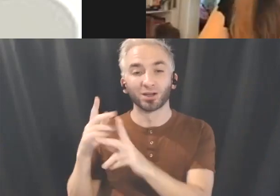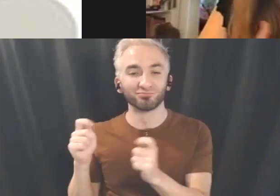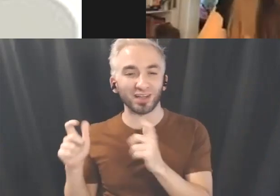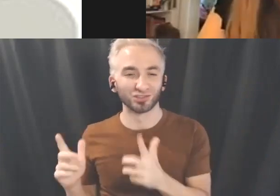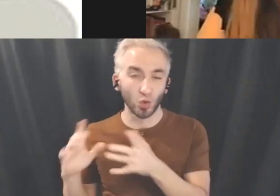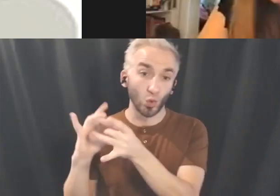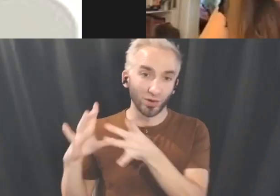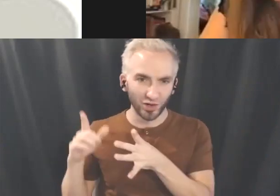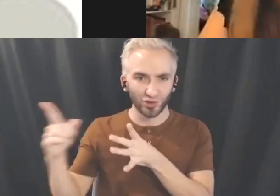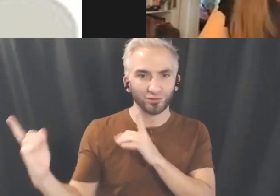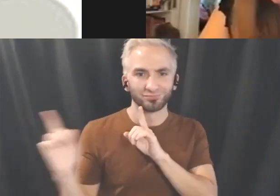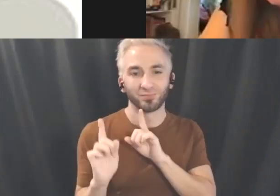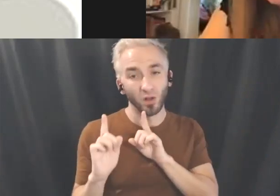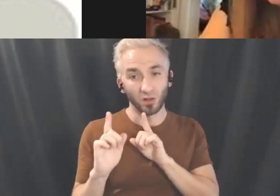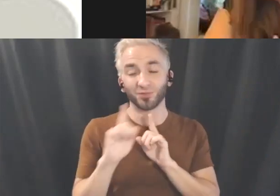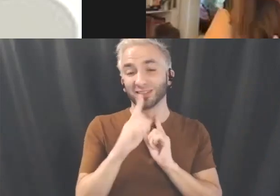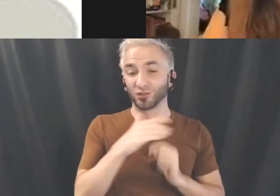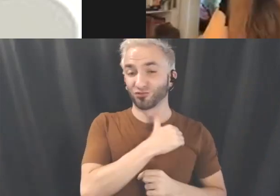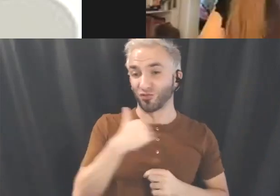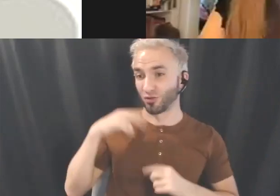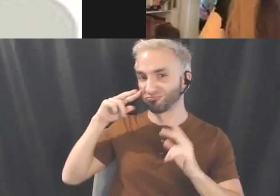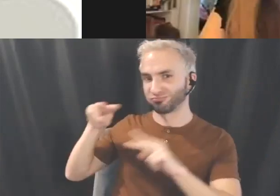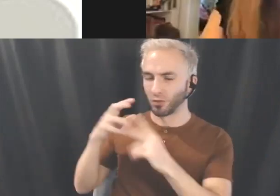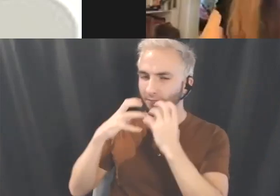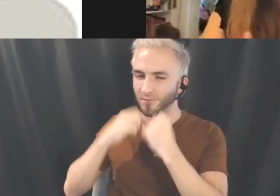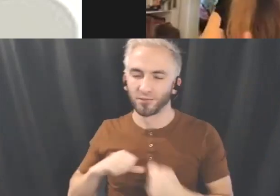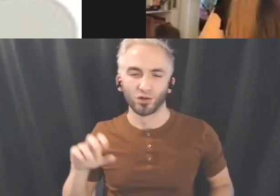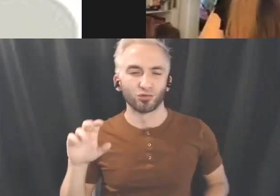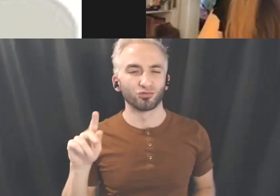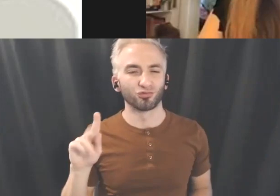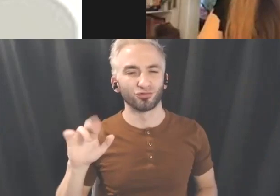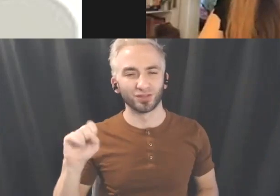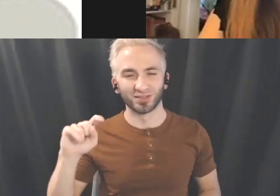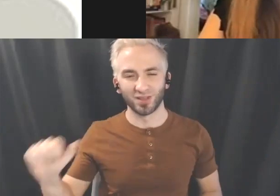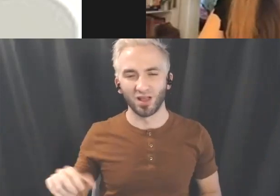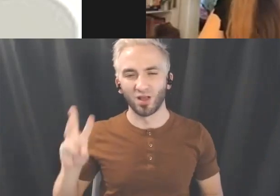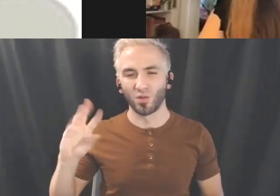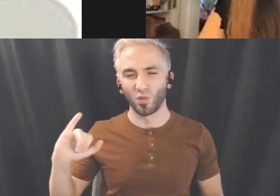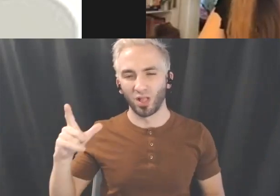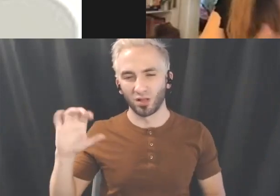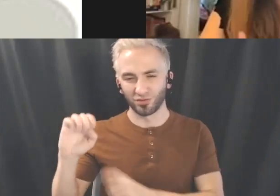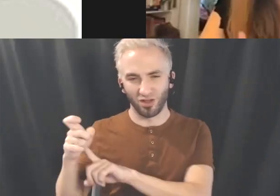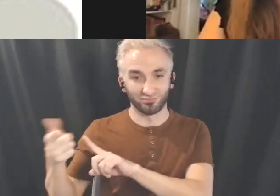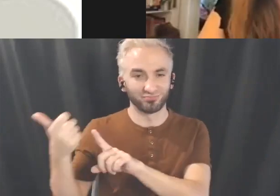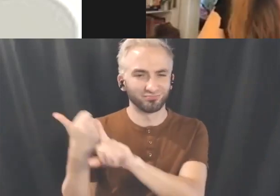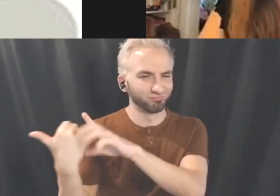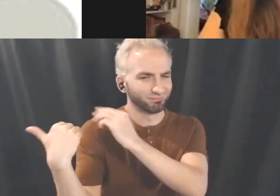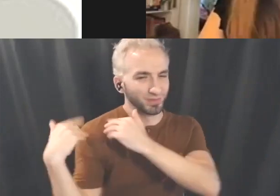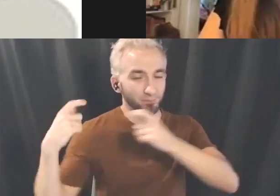quite beloved here in Toronto, named Charissa Wilcox who's managing that project for us. I think you know, for the community what we're